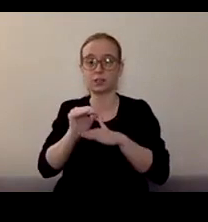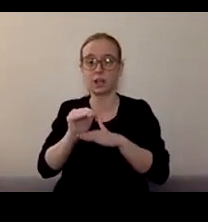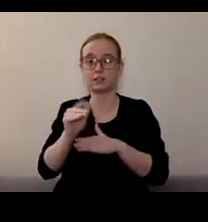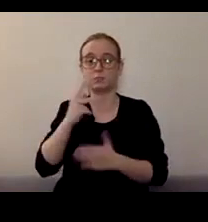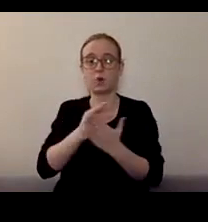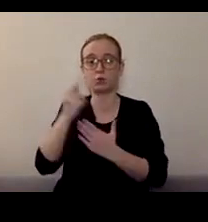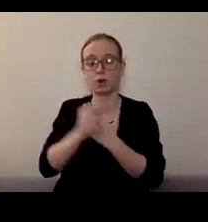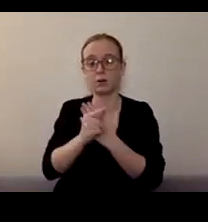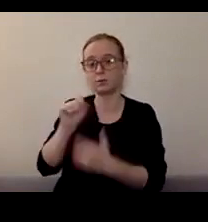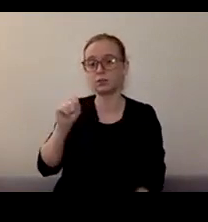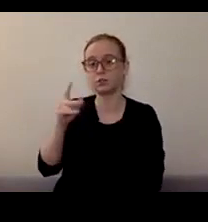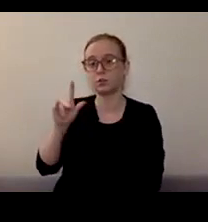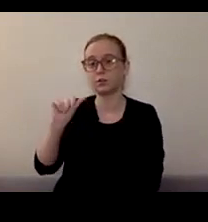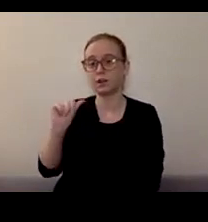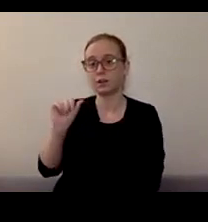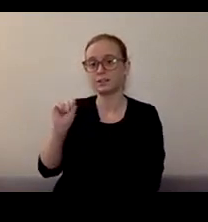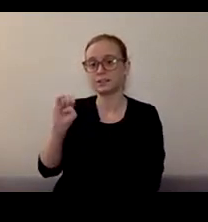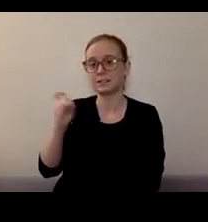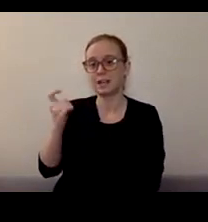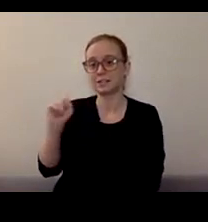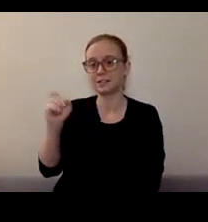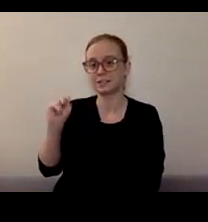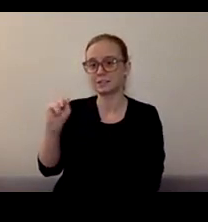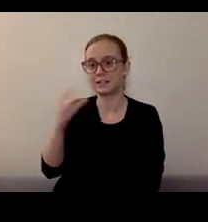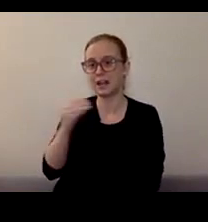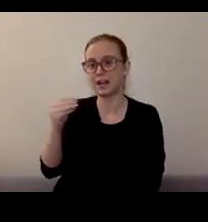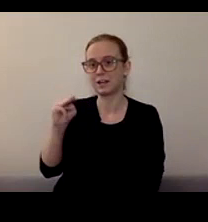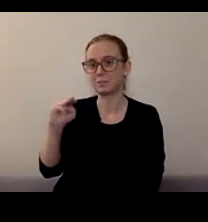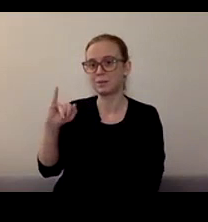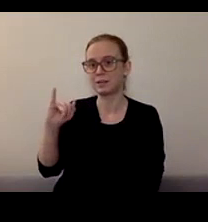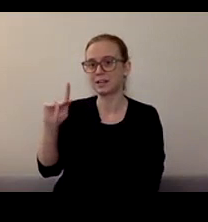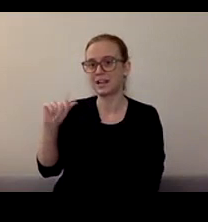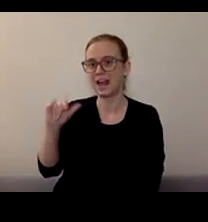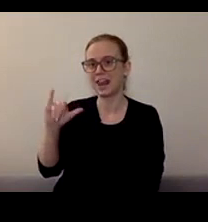And finally, a big thank you to our panelists for taking the time to be here this evening.